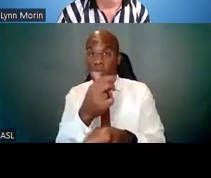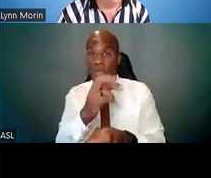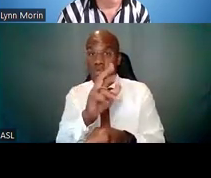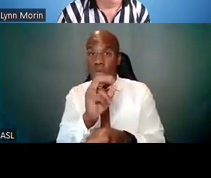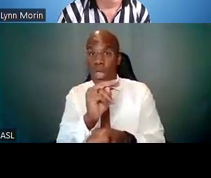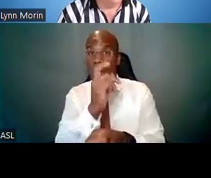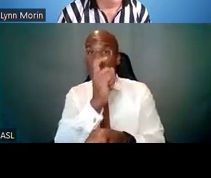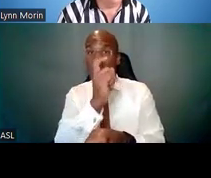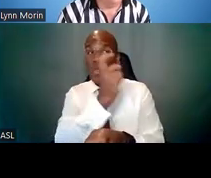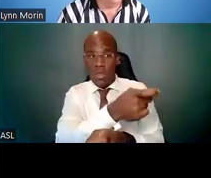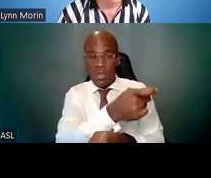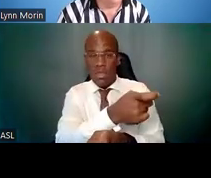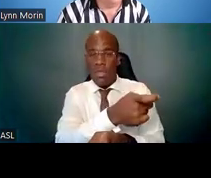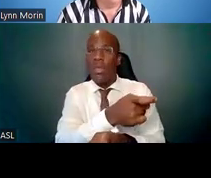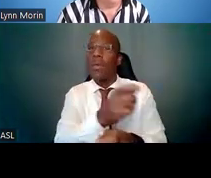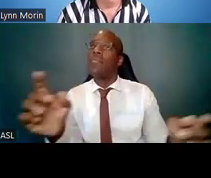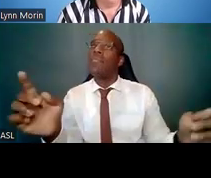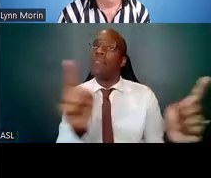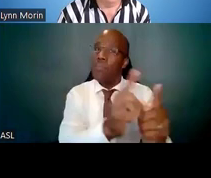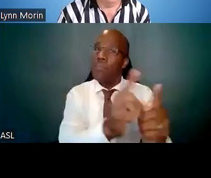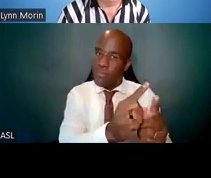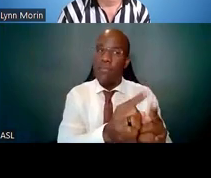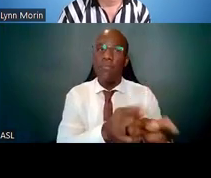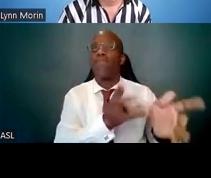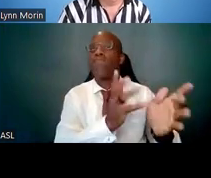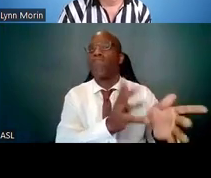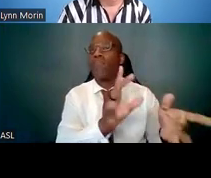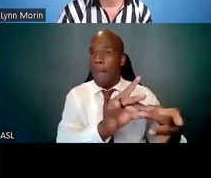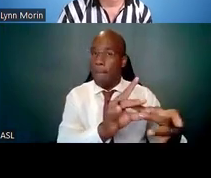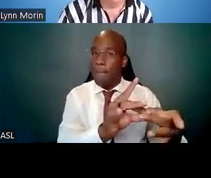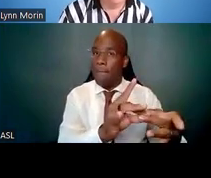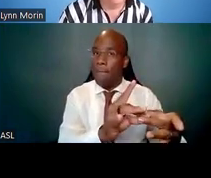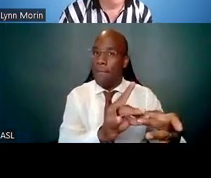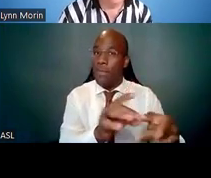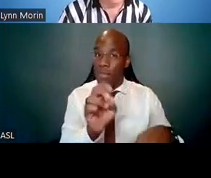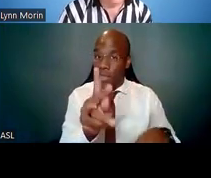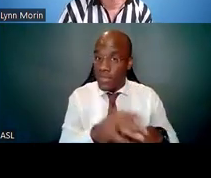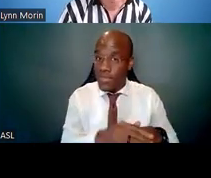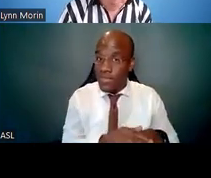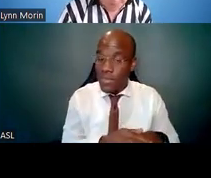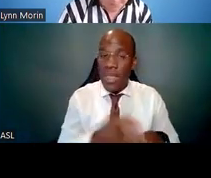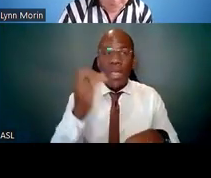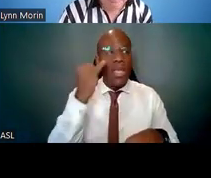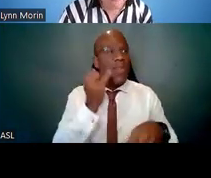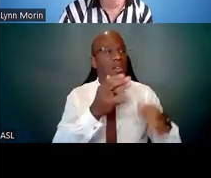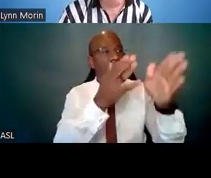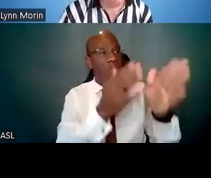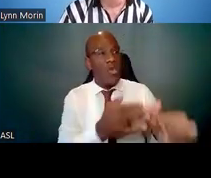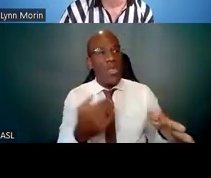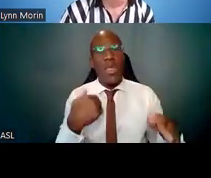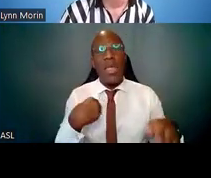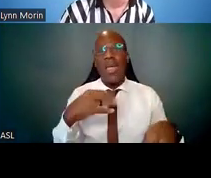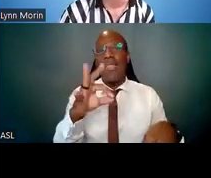If there are individuals who have received faculty and research awards, you want to know their names as well.